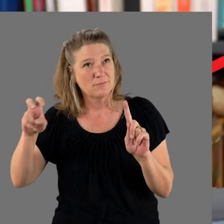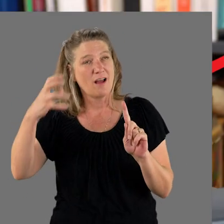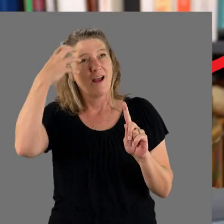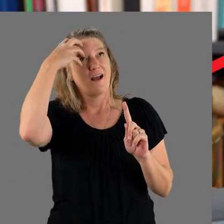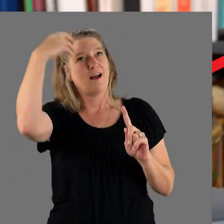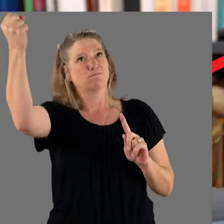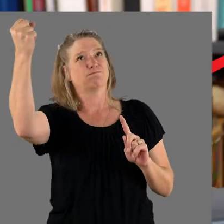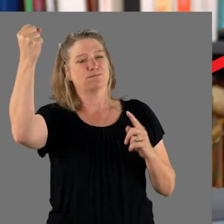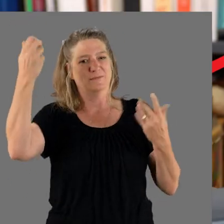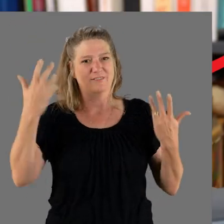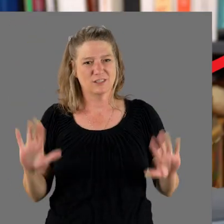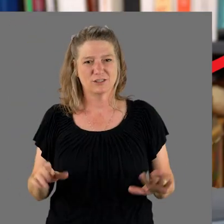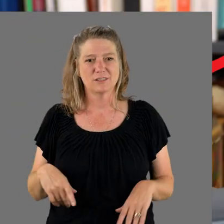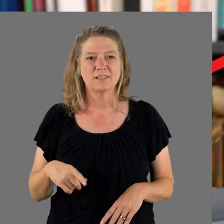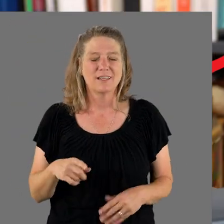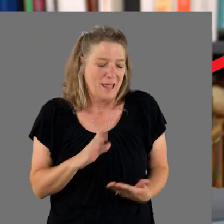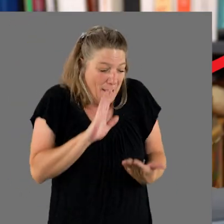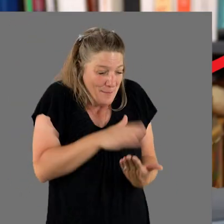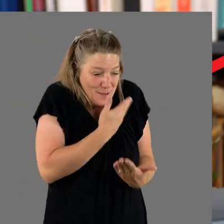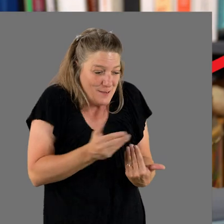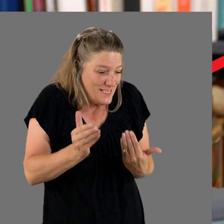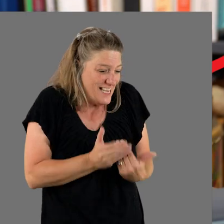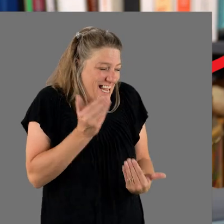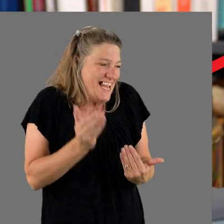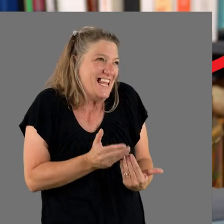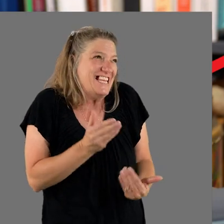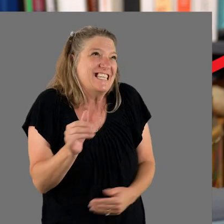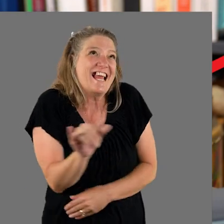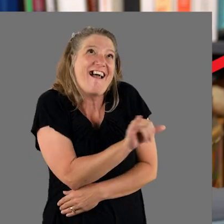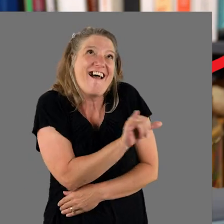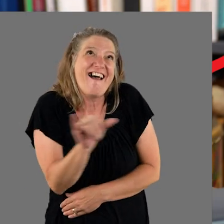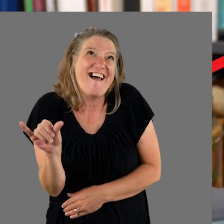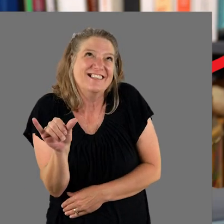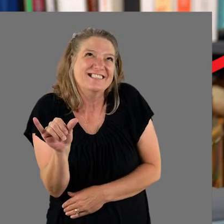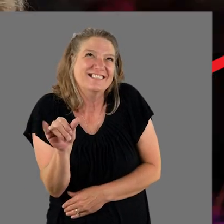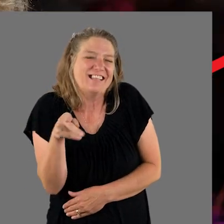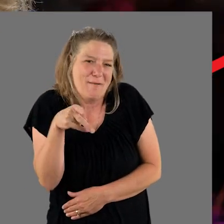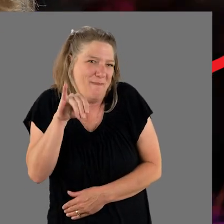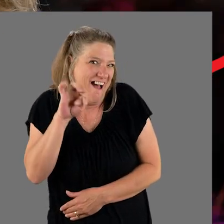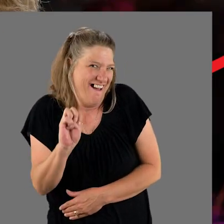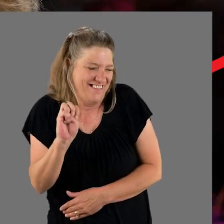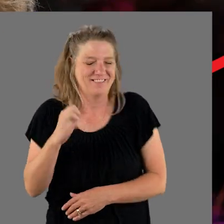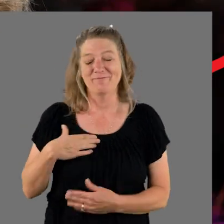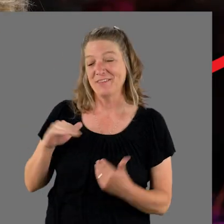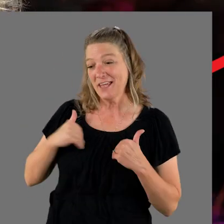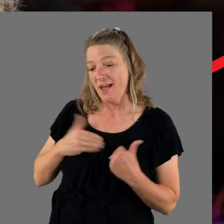I think that music was easy as pie. From a very young age, from preschool,